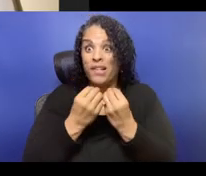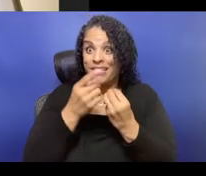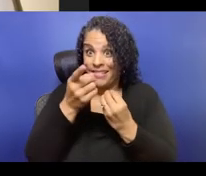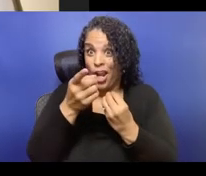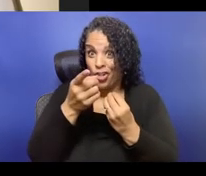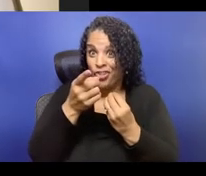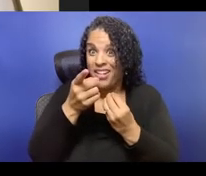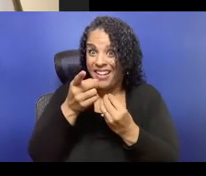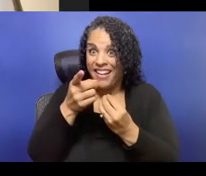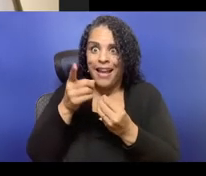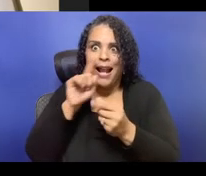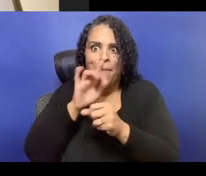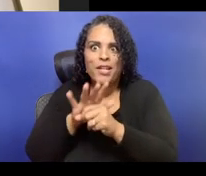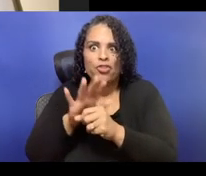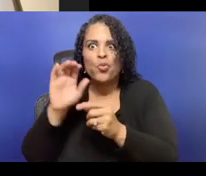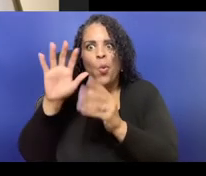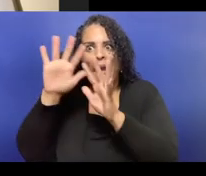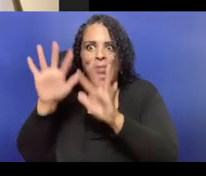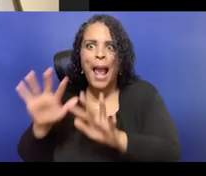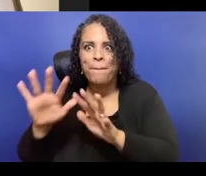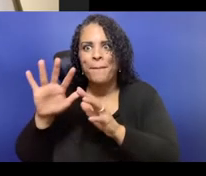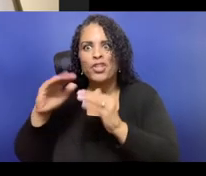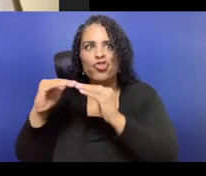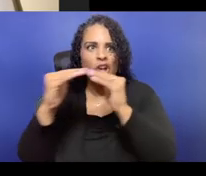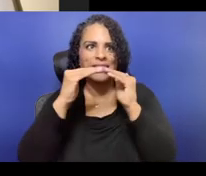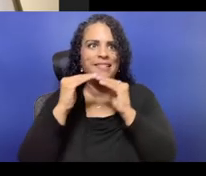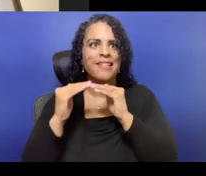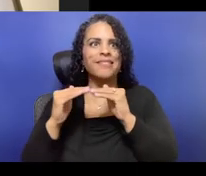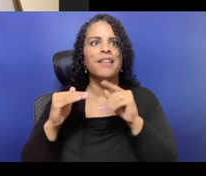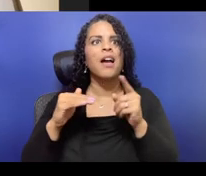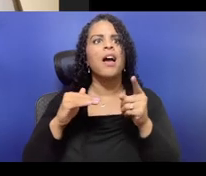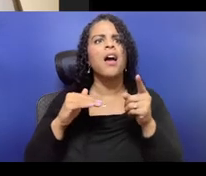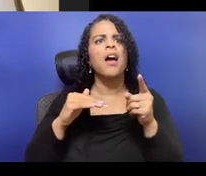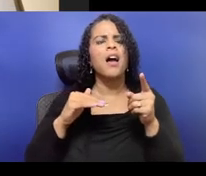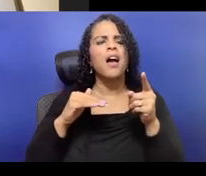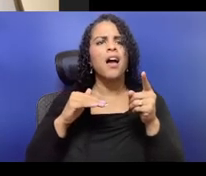if there was inspiration for this or if there are places that you've been sharing